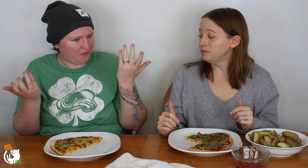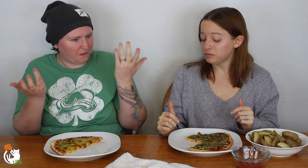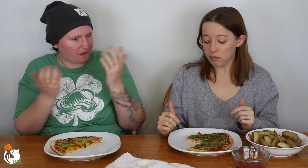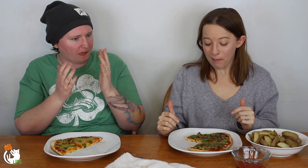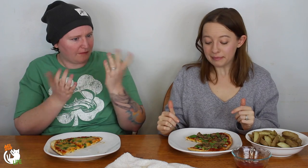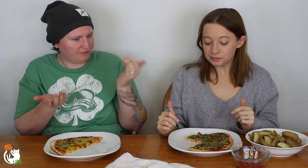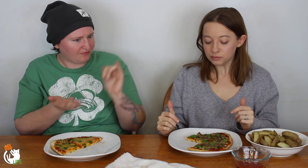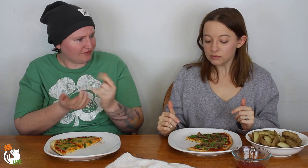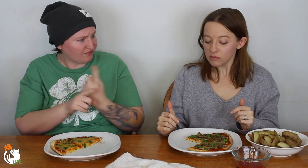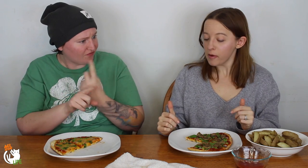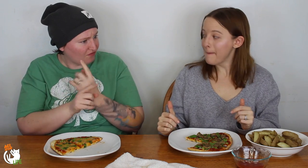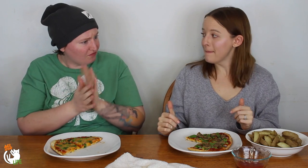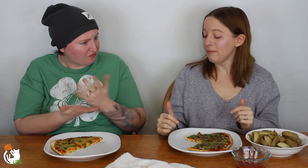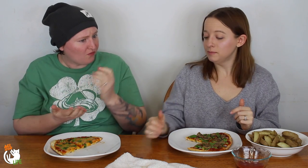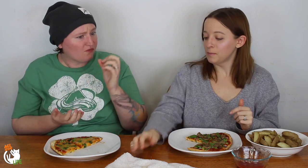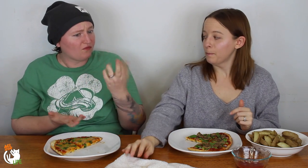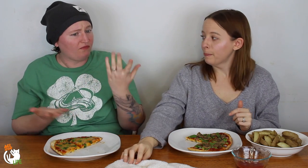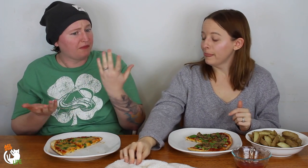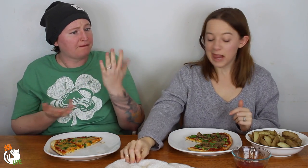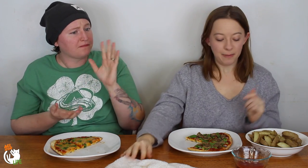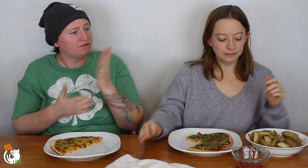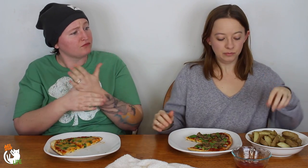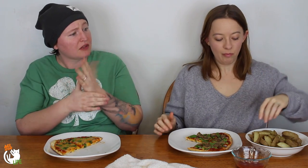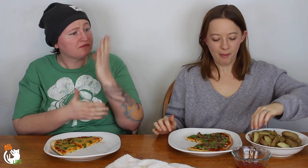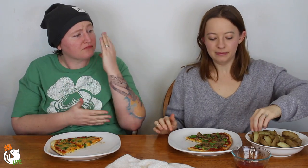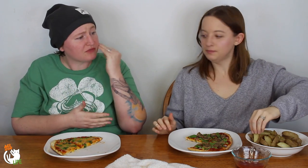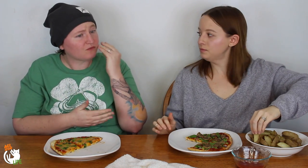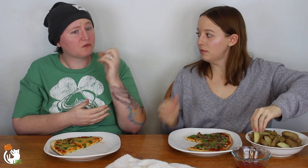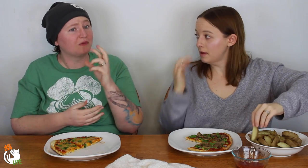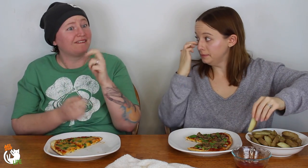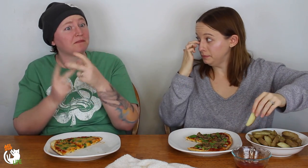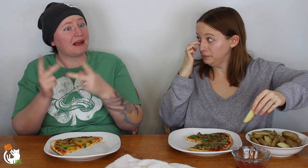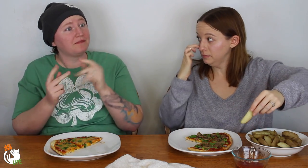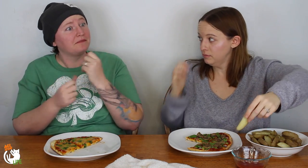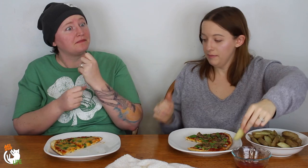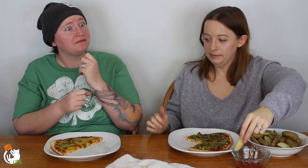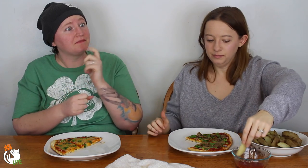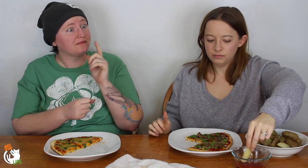You know we have regular things we talk about -- sharing our experiences,